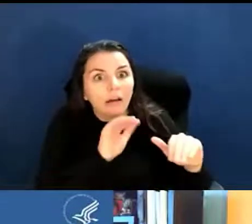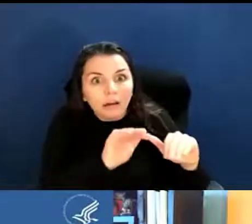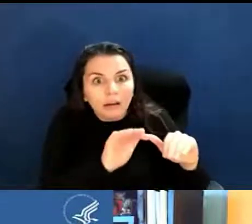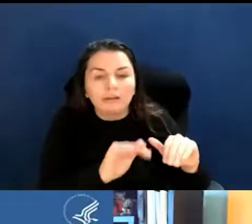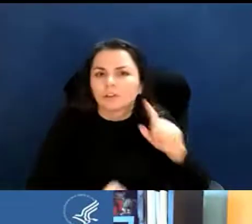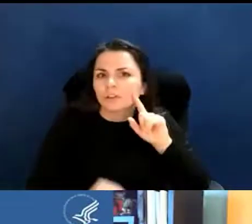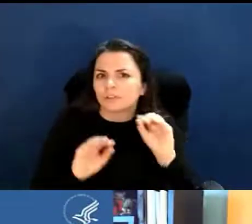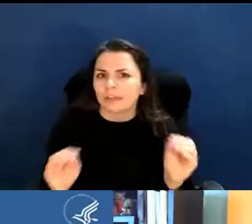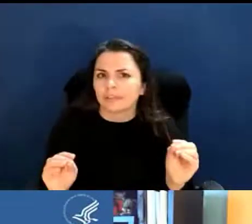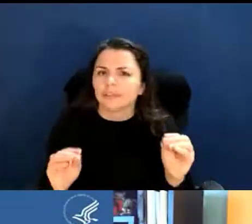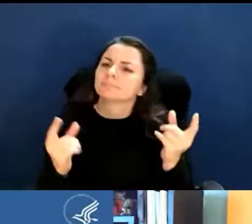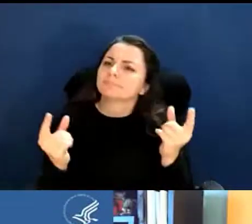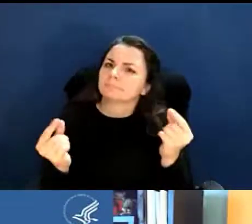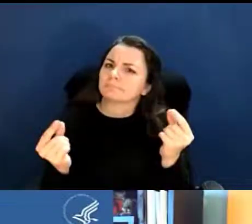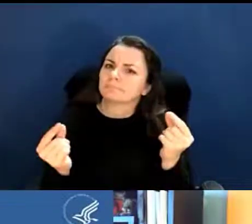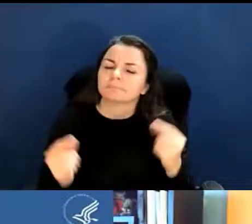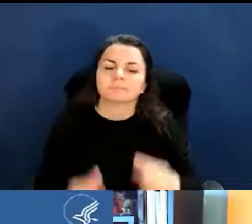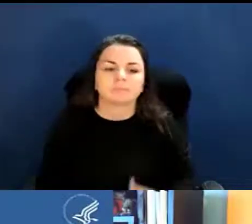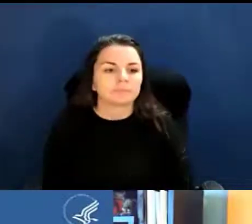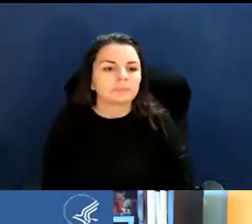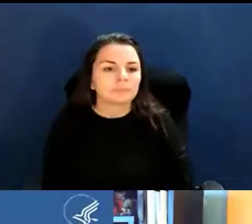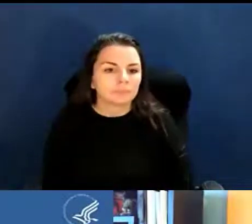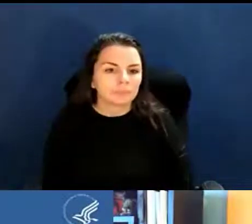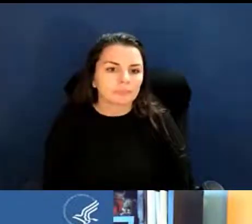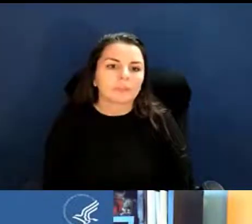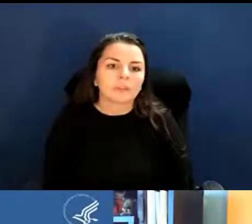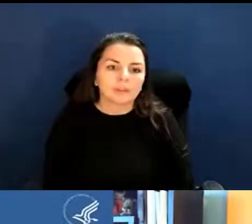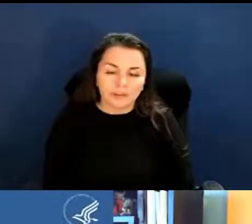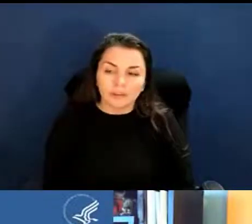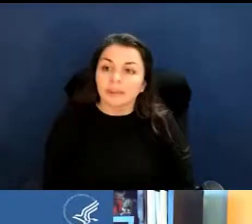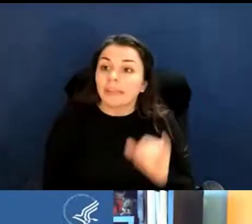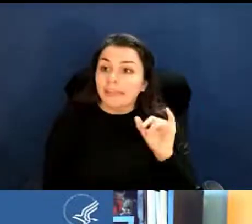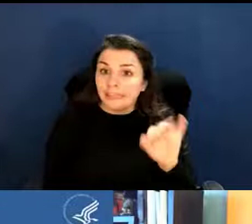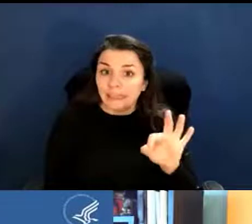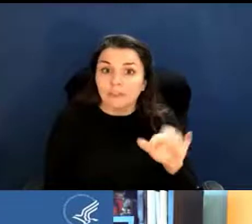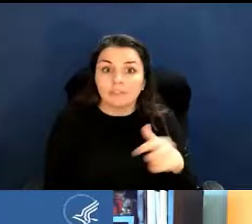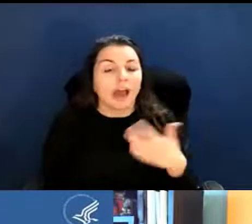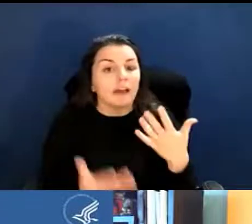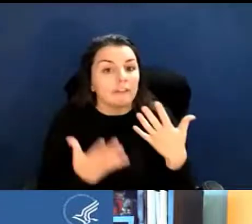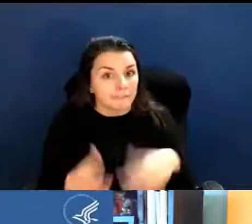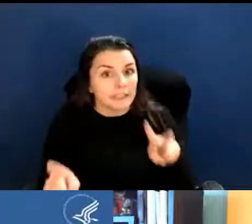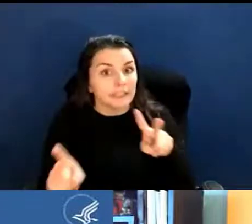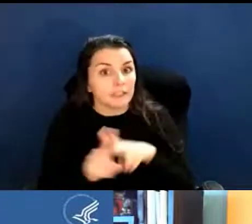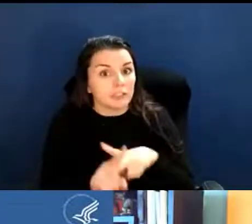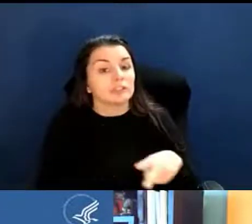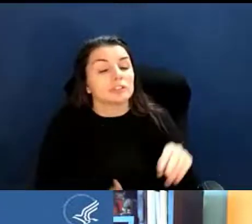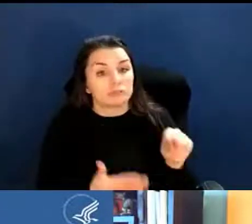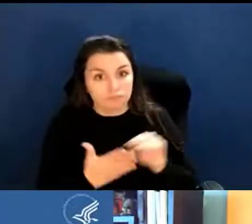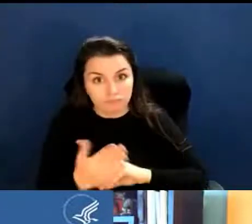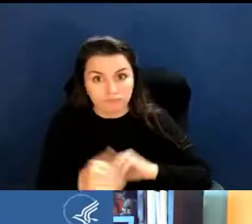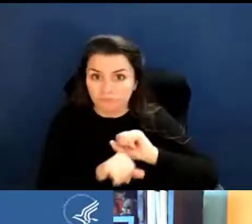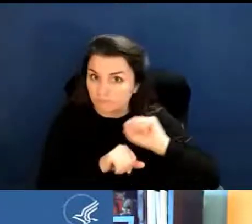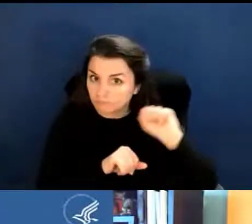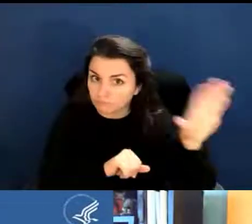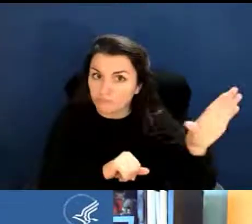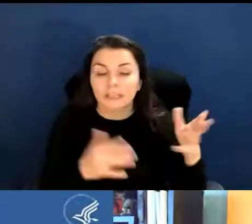Amanda Melillo: So if you already have an application submitted and you see who your PO